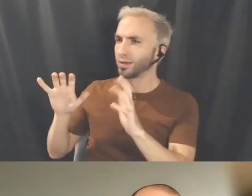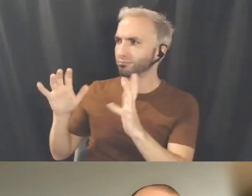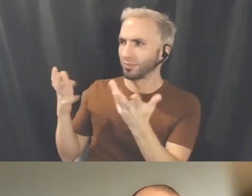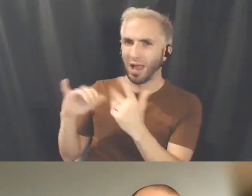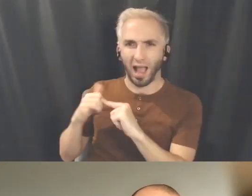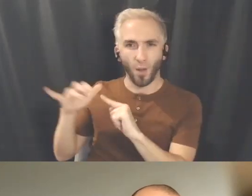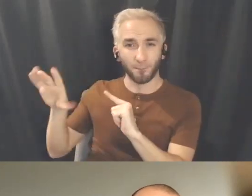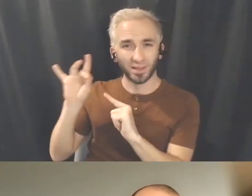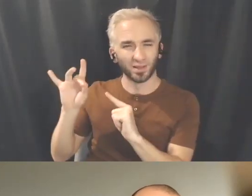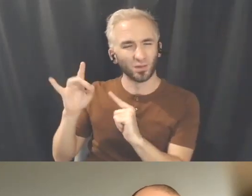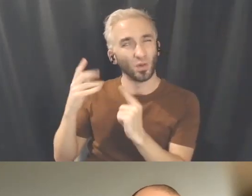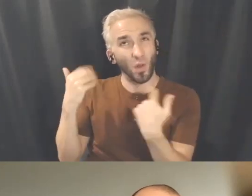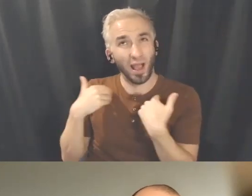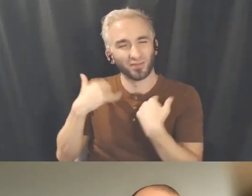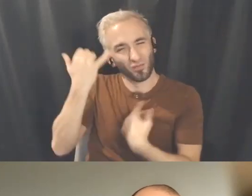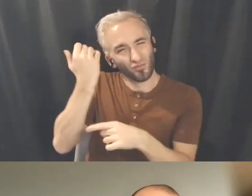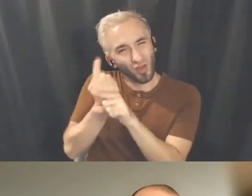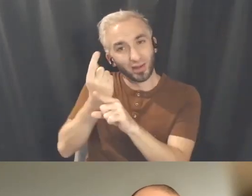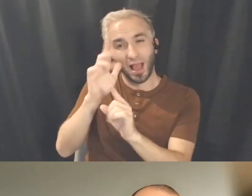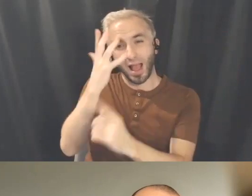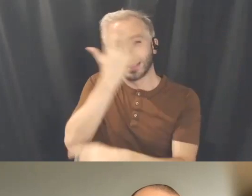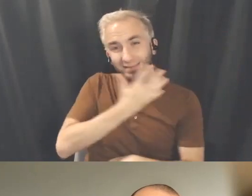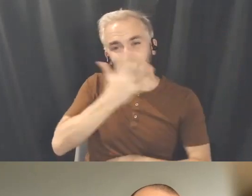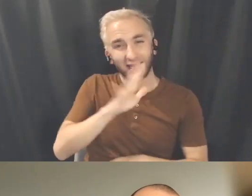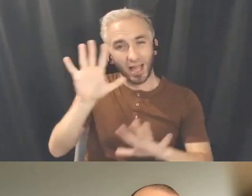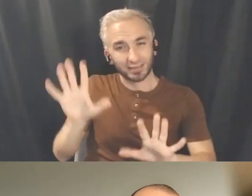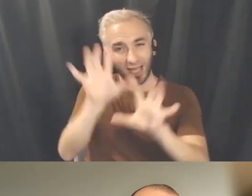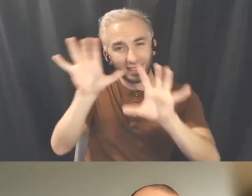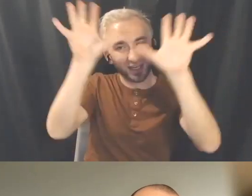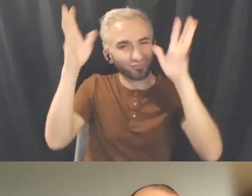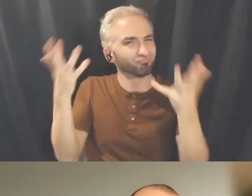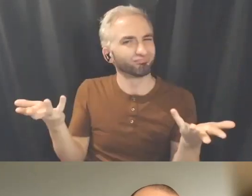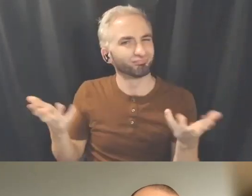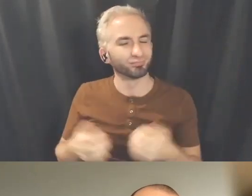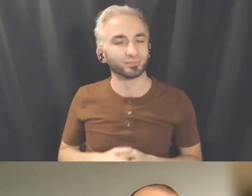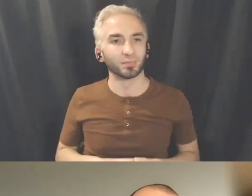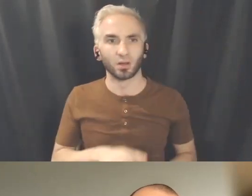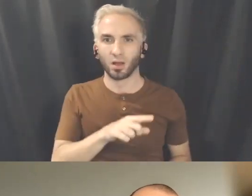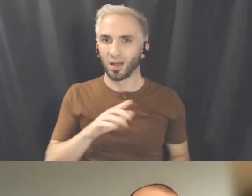find the right aesthetic for communicating a particular piece? Such a good question, oh my God, yeah